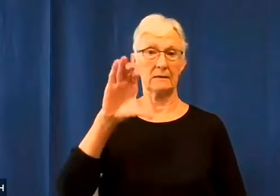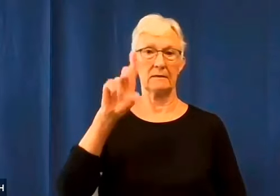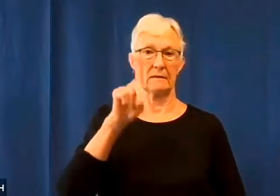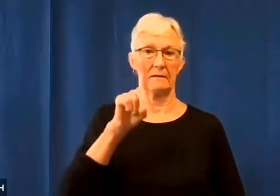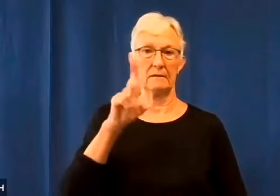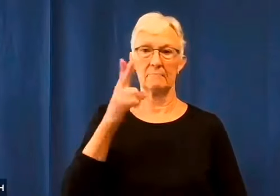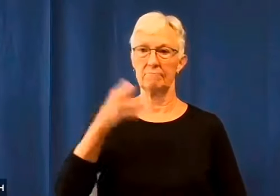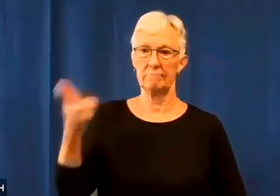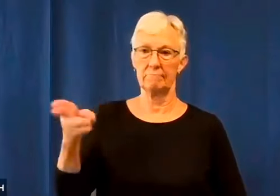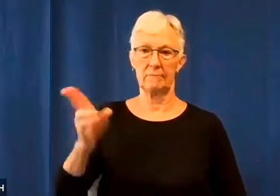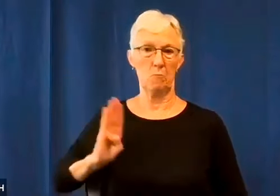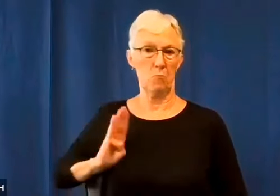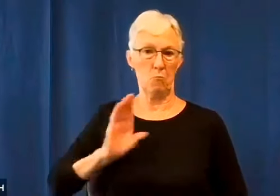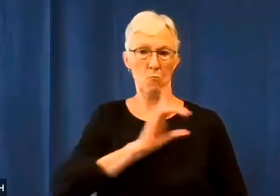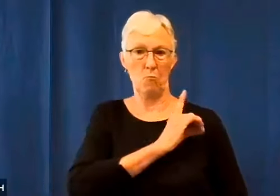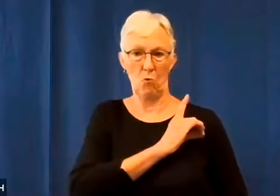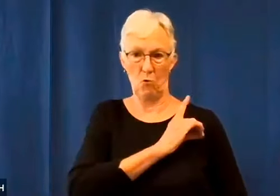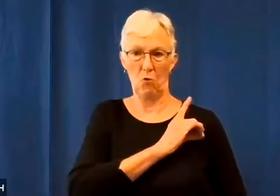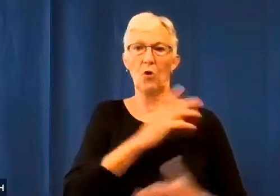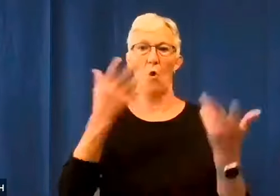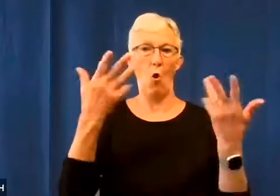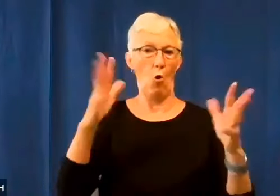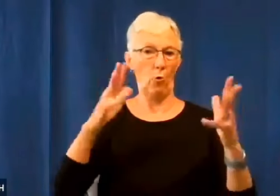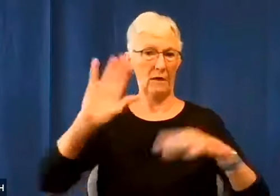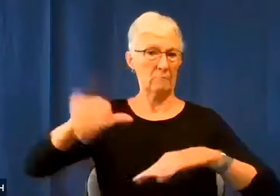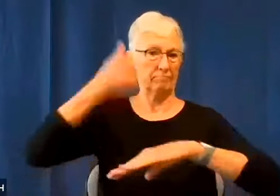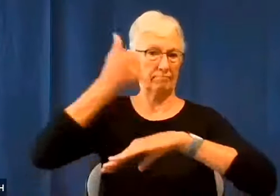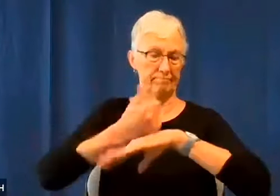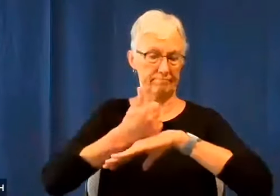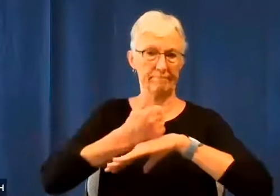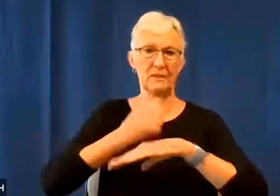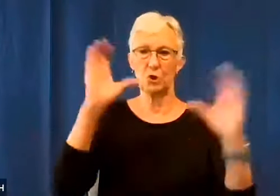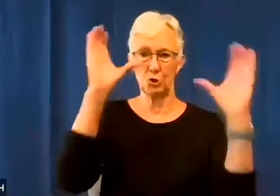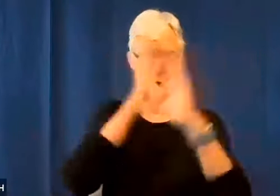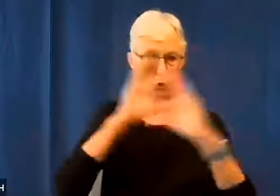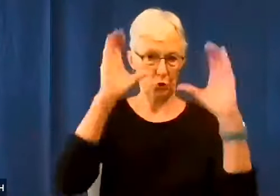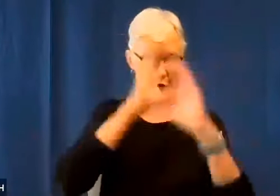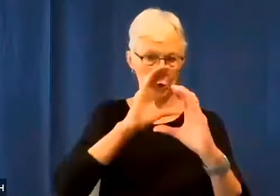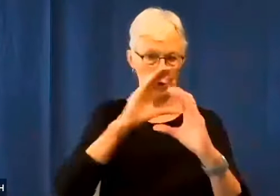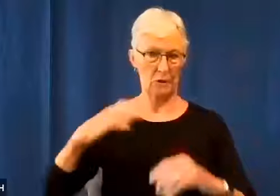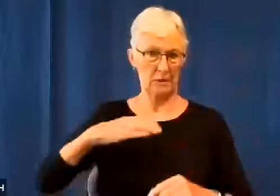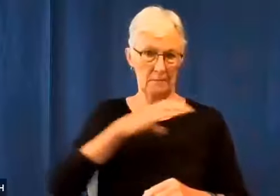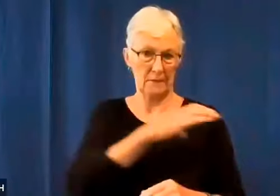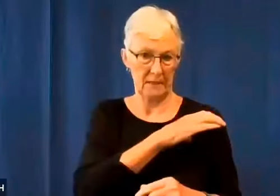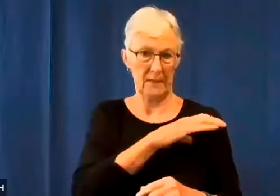The NCDHH Board has created a search committee